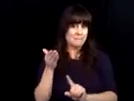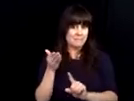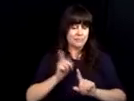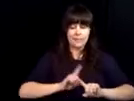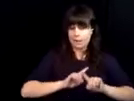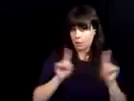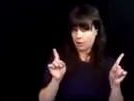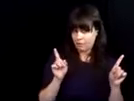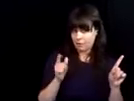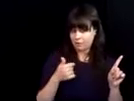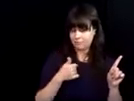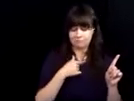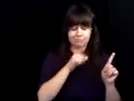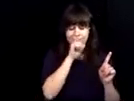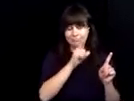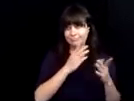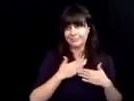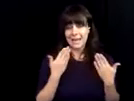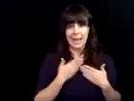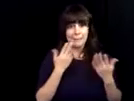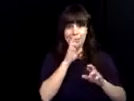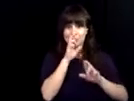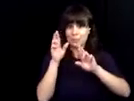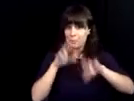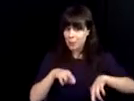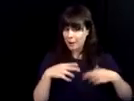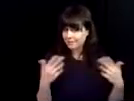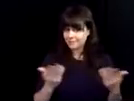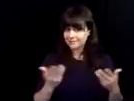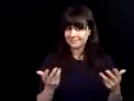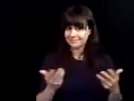and even was offered a job in